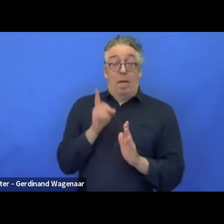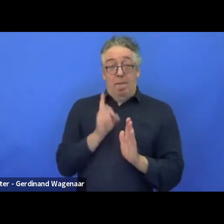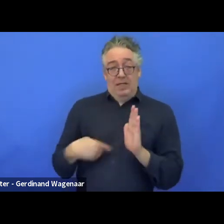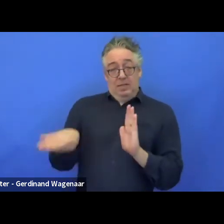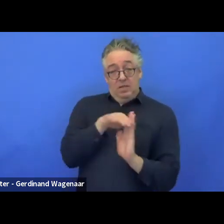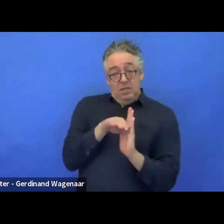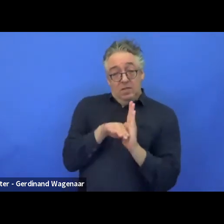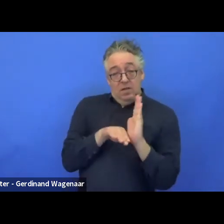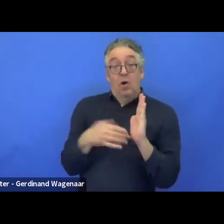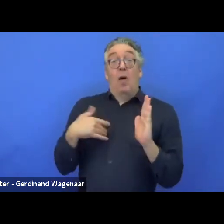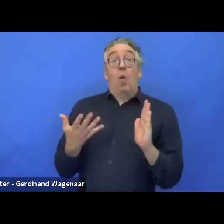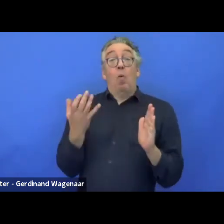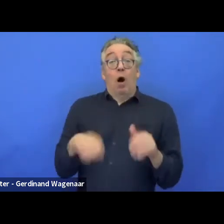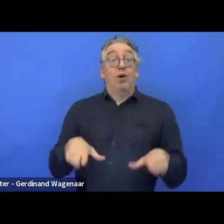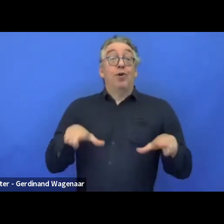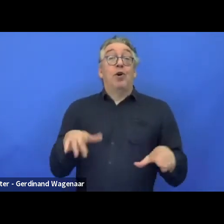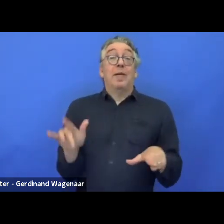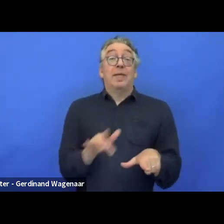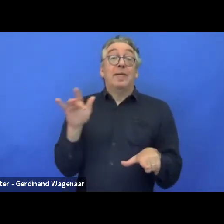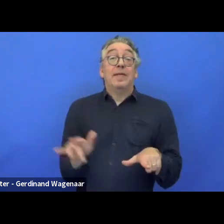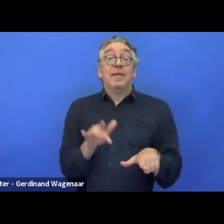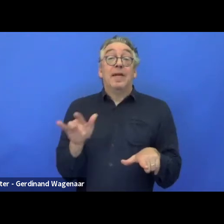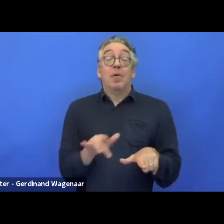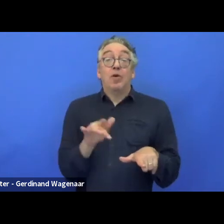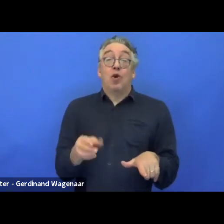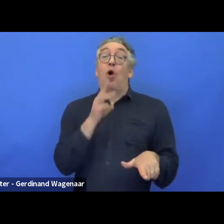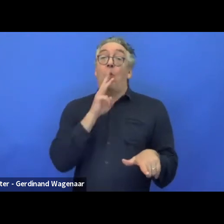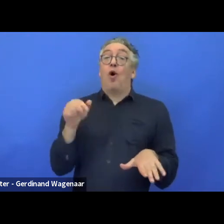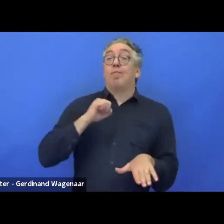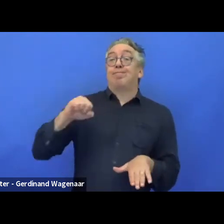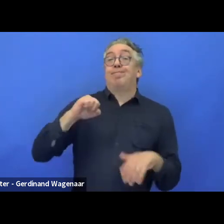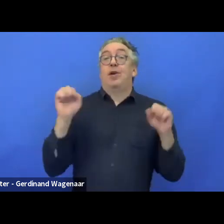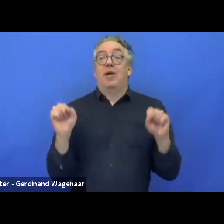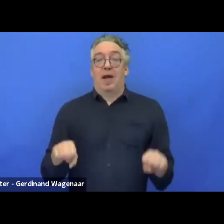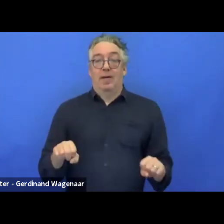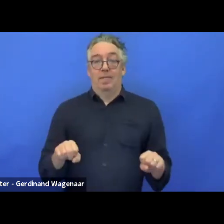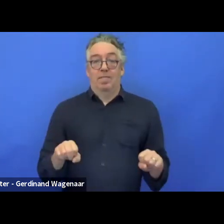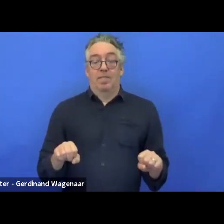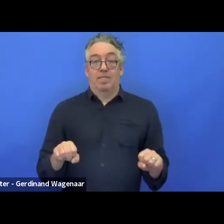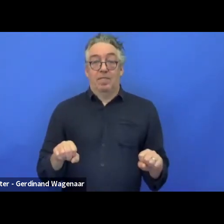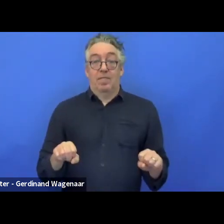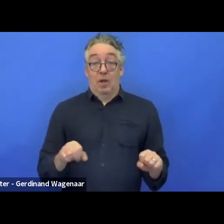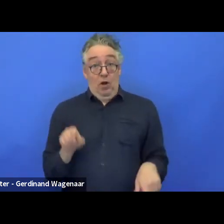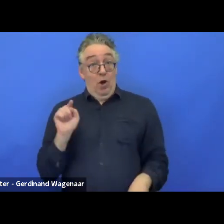And that is once the other one. But you test against the requirements you said at the beginning.